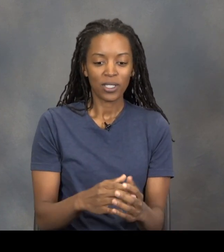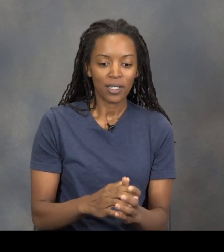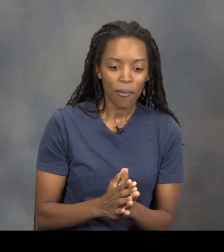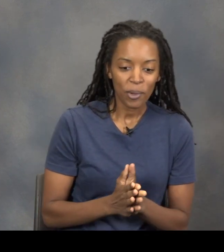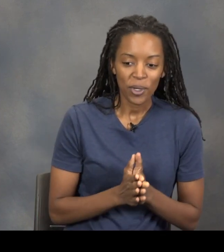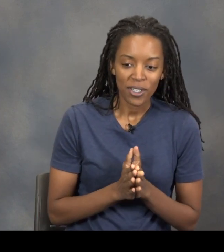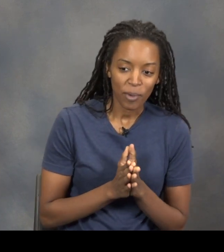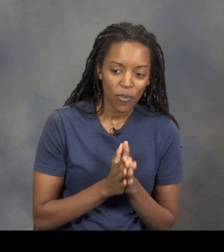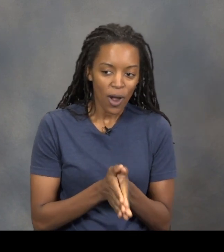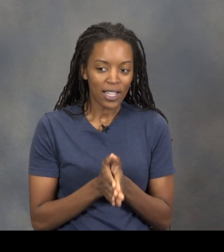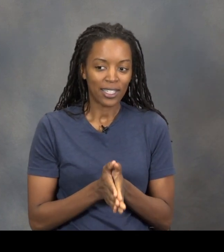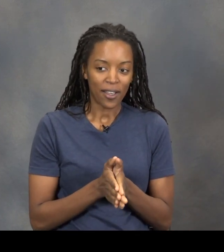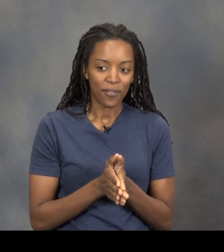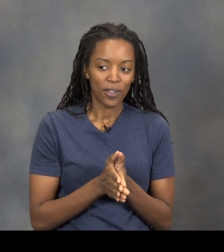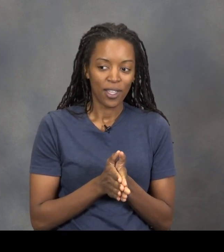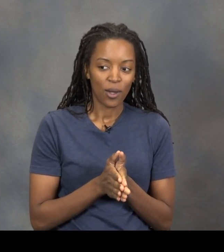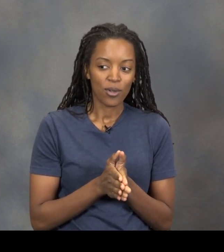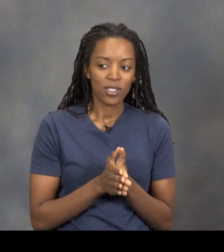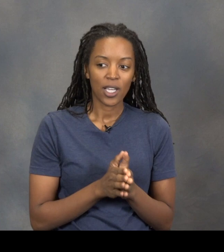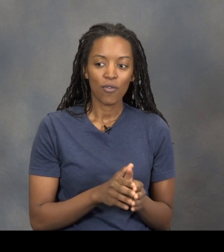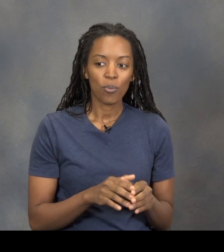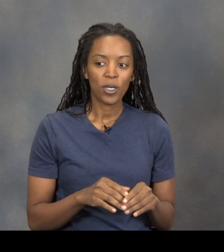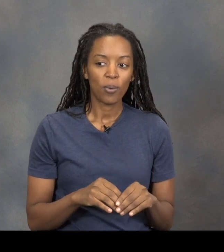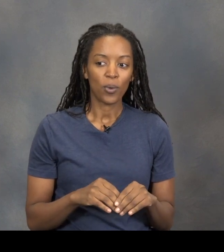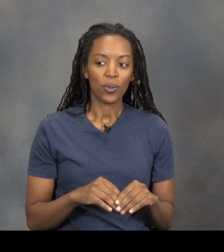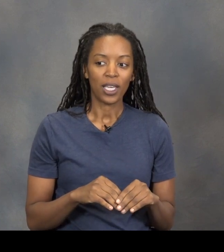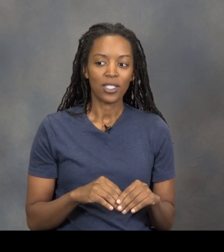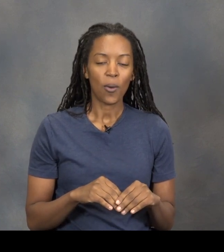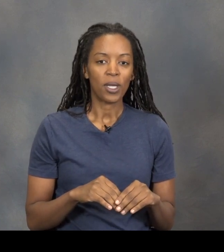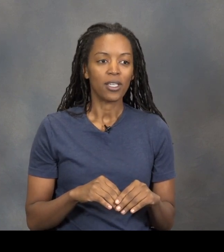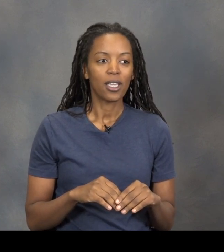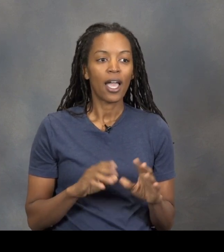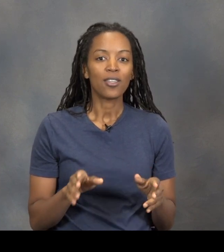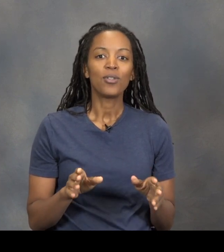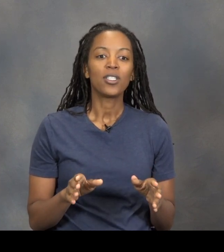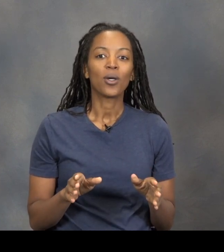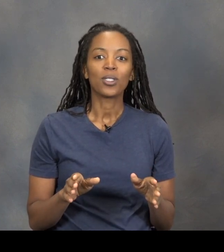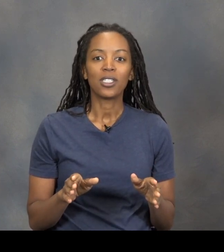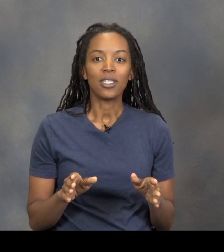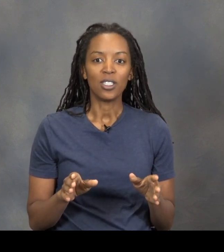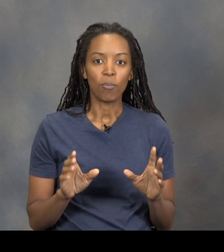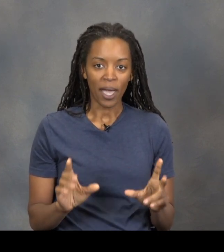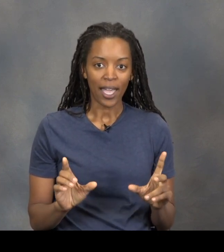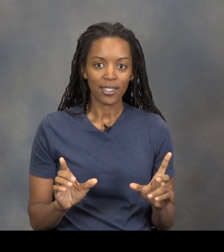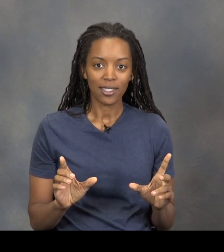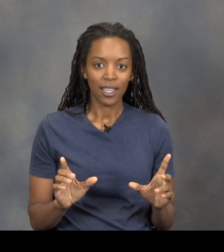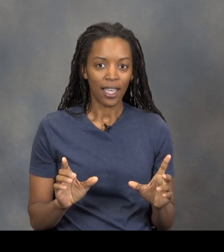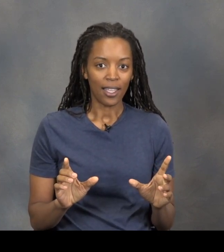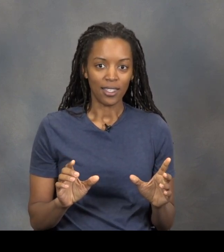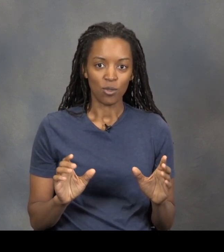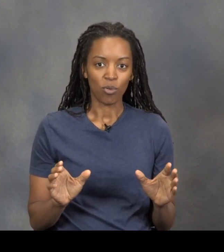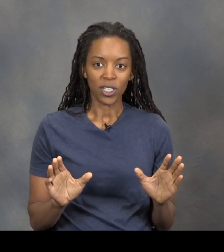remember before I left, there were several people that told me, "Hey, you need to go see these bats at this bridge."